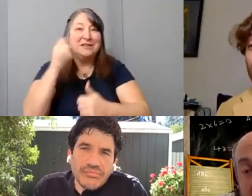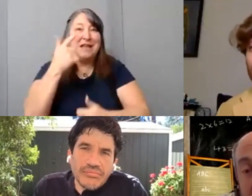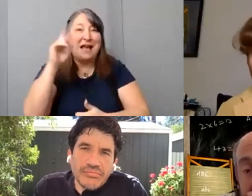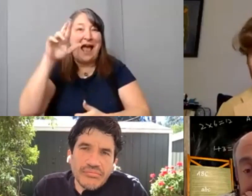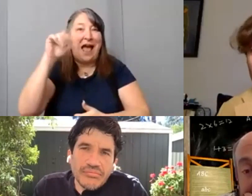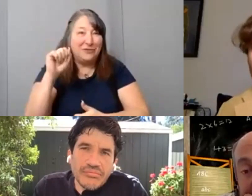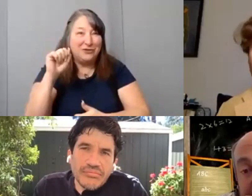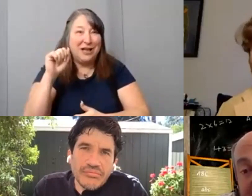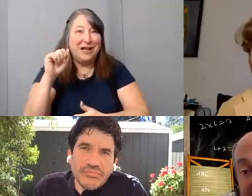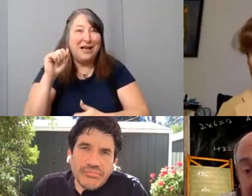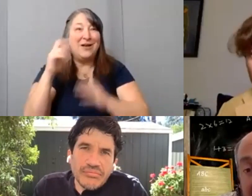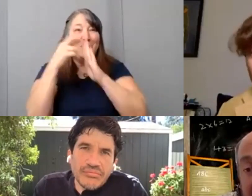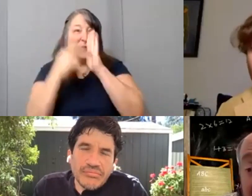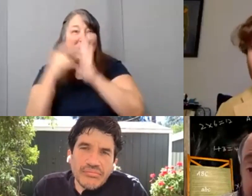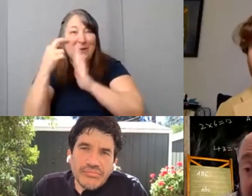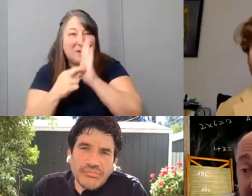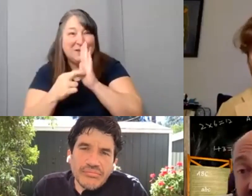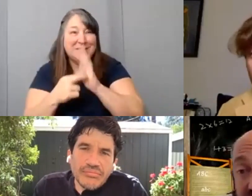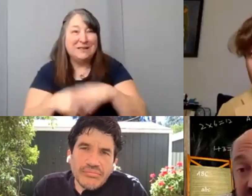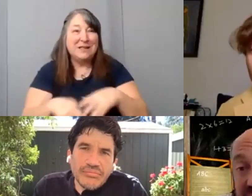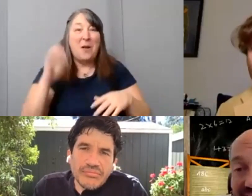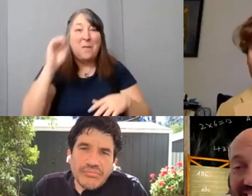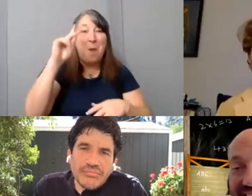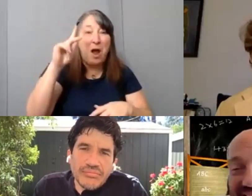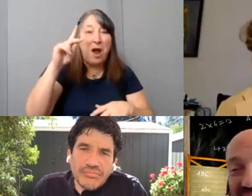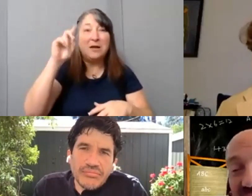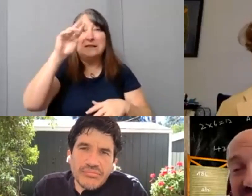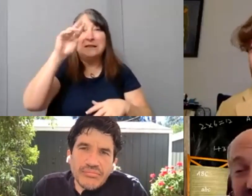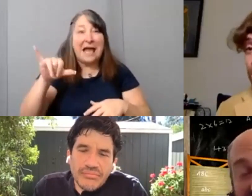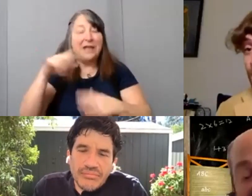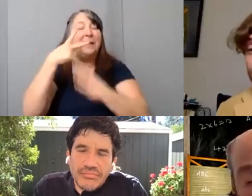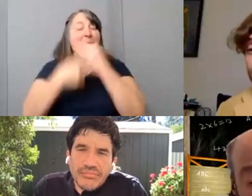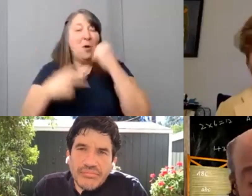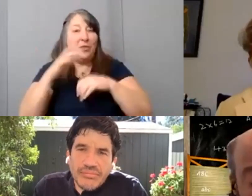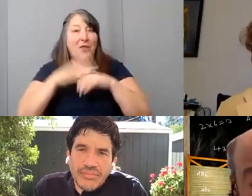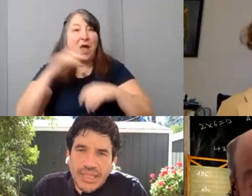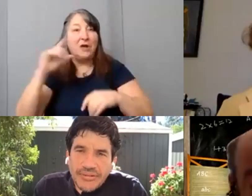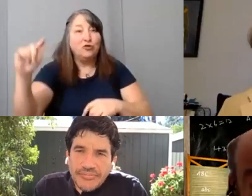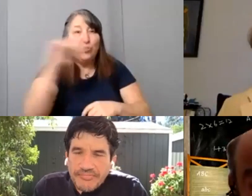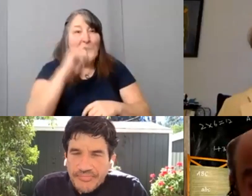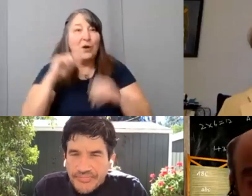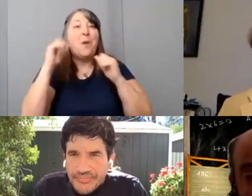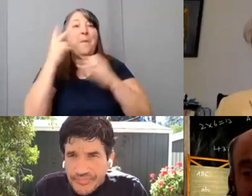Danny Woodburn, they can both be bribed. They're both on Twitter They love Starbucks, I hear. I don't know.